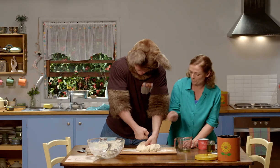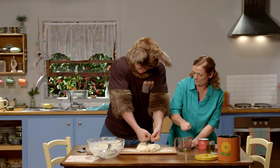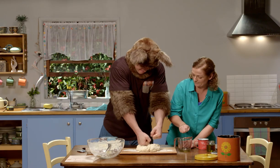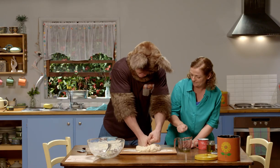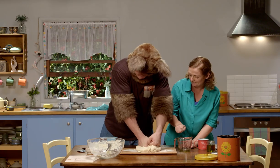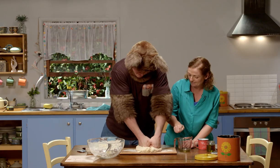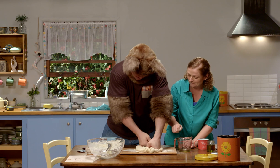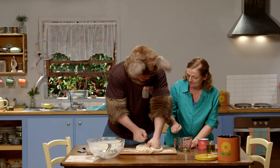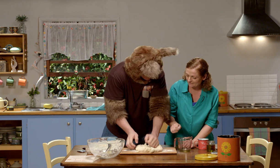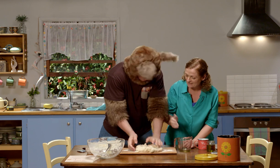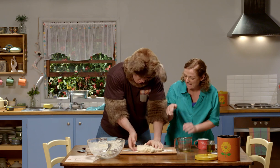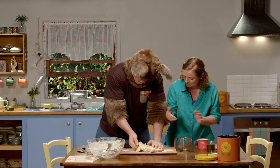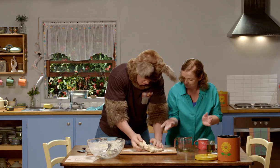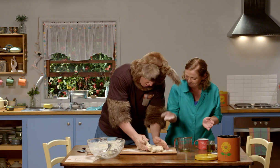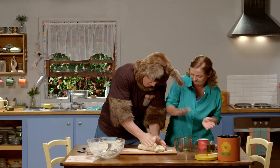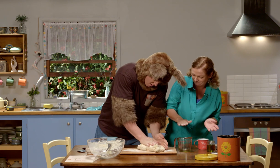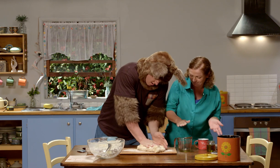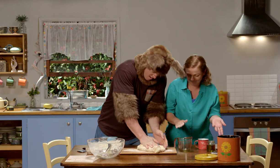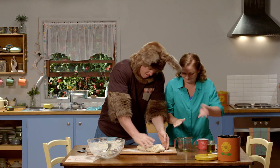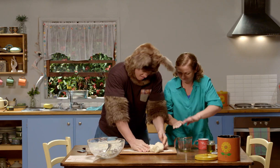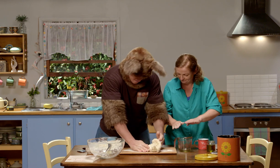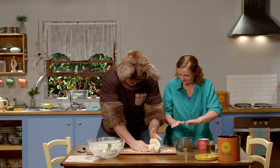Squeeze the dough, fold it over onto itself.